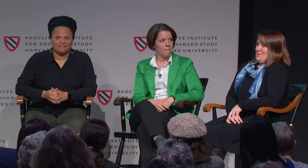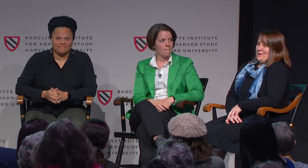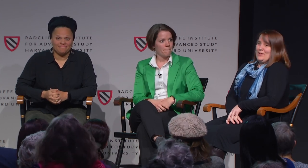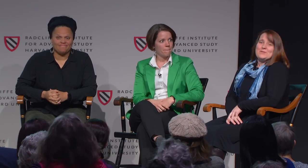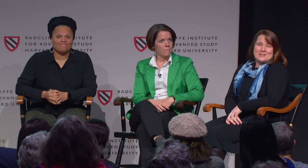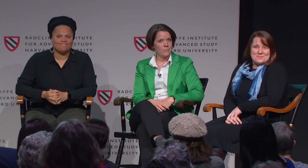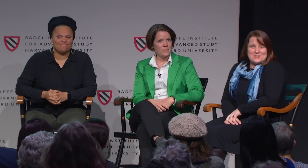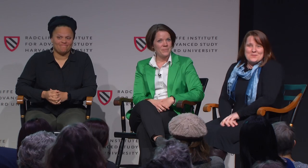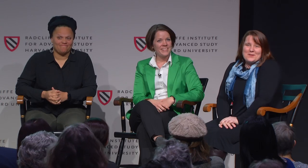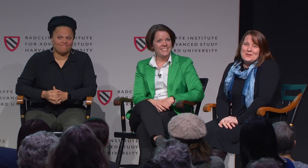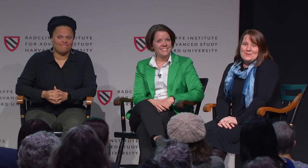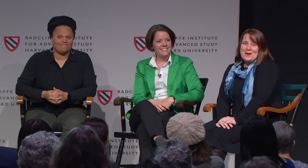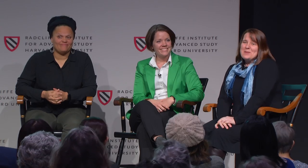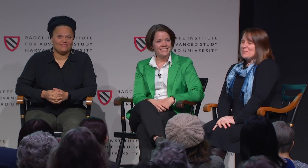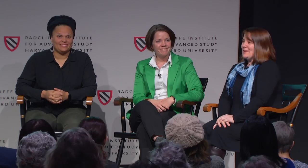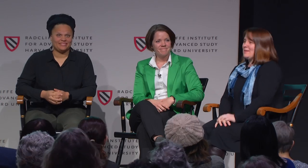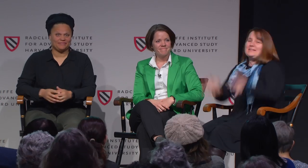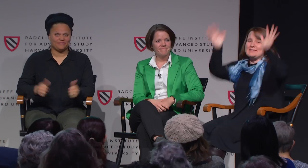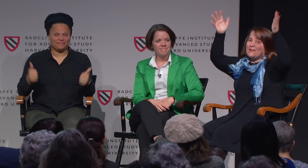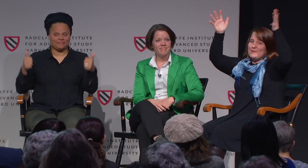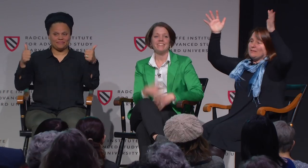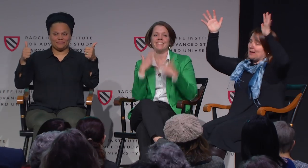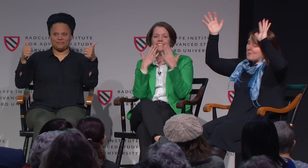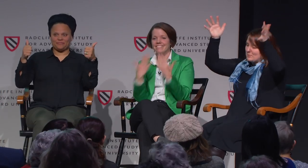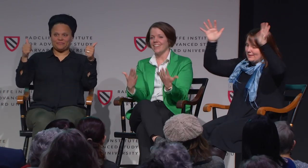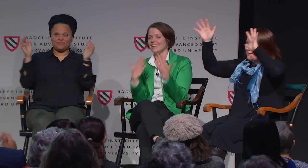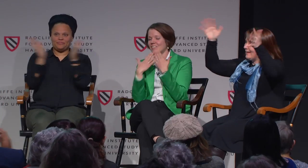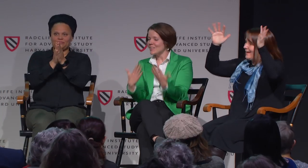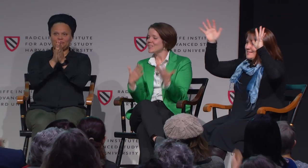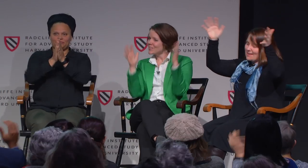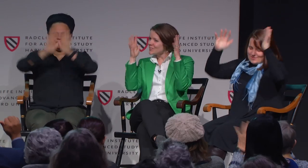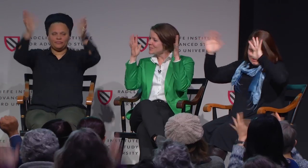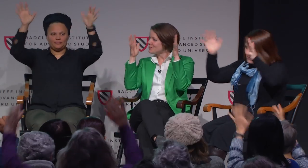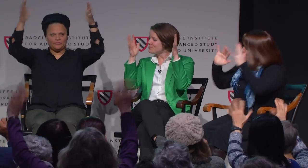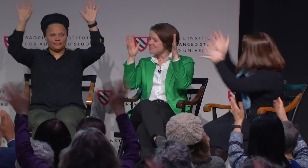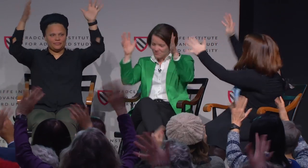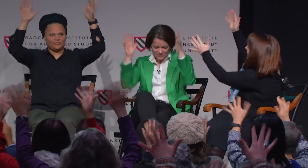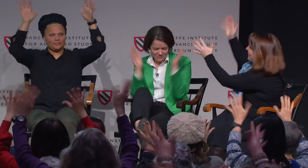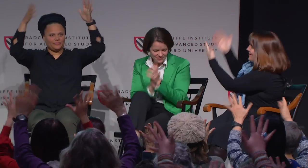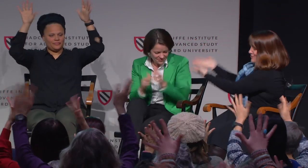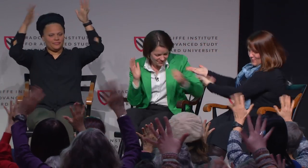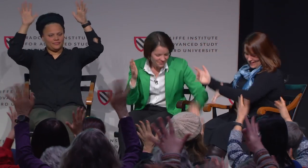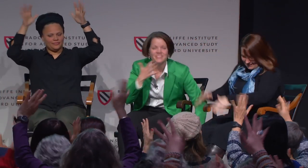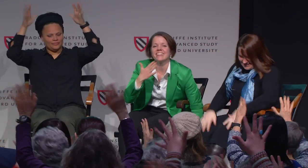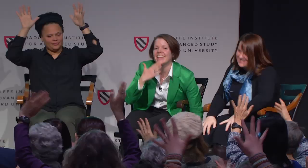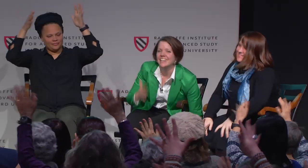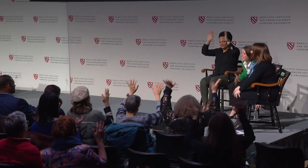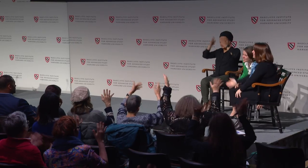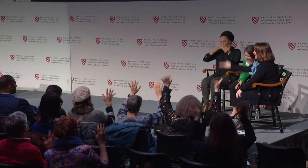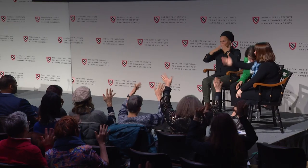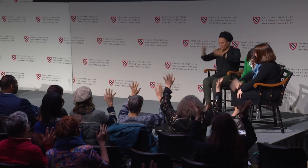We are over time, so we will wrap up now. This is how you clap in ASL. So, thank you to our panelists, and we'll be back ..